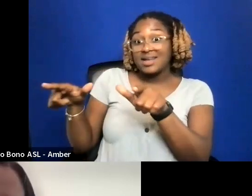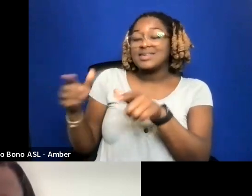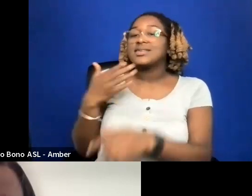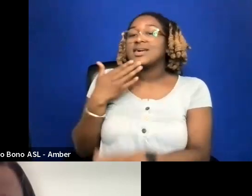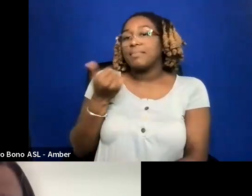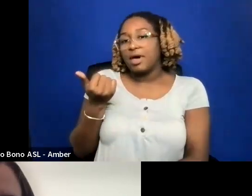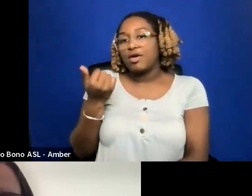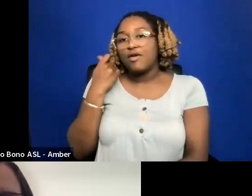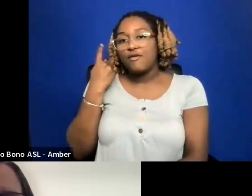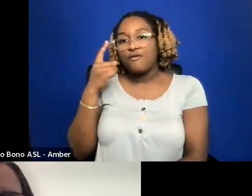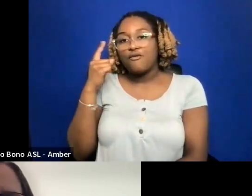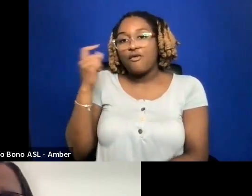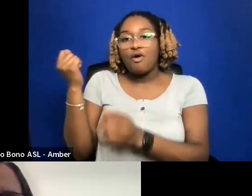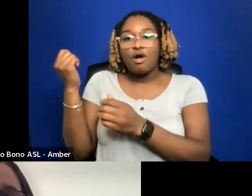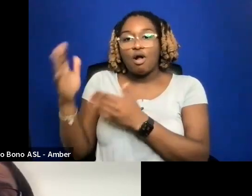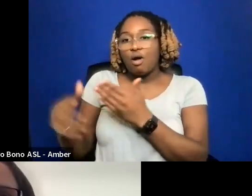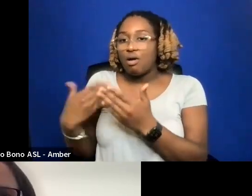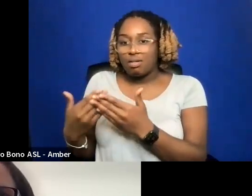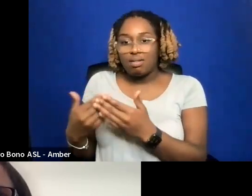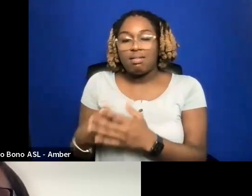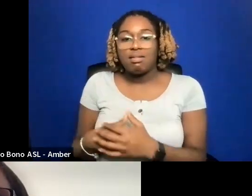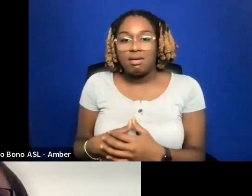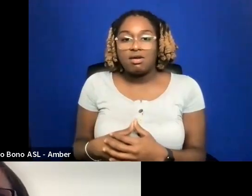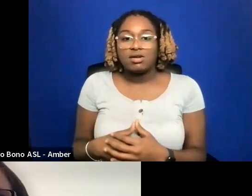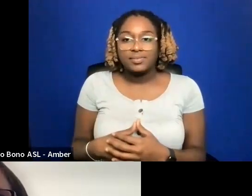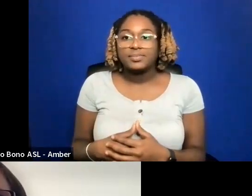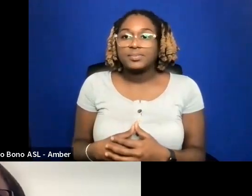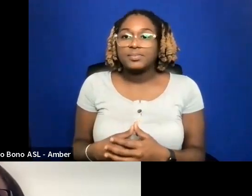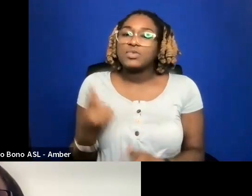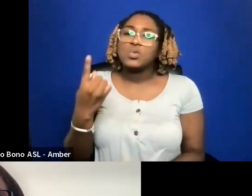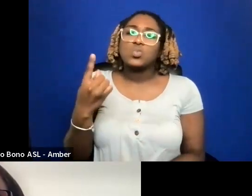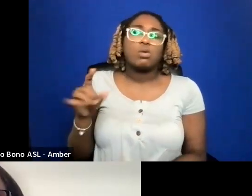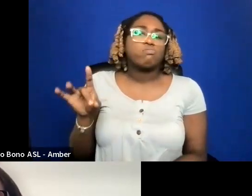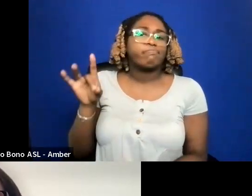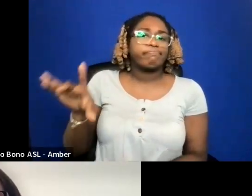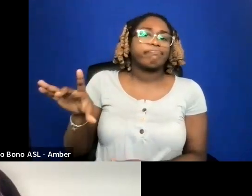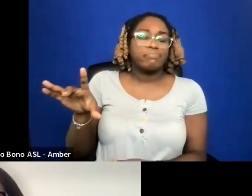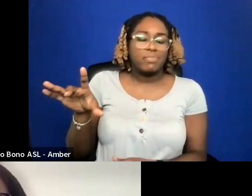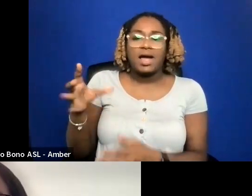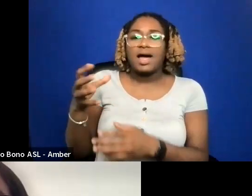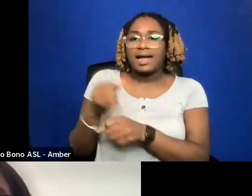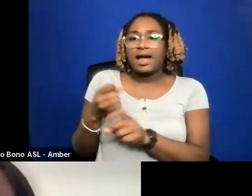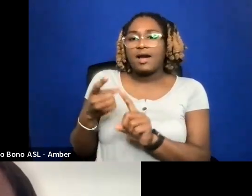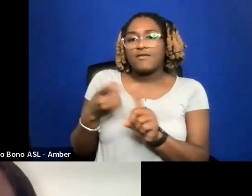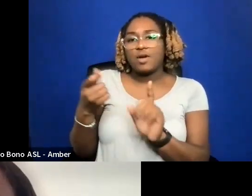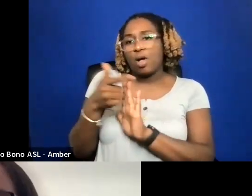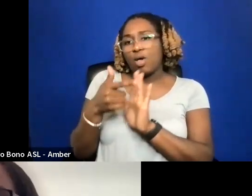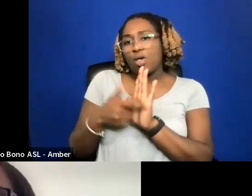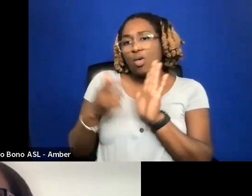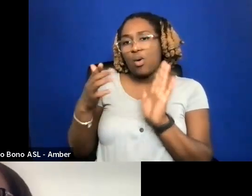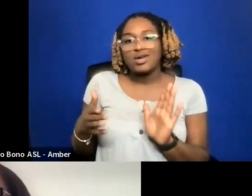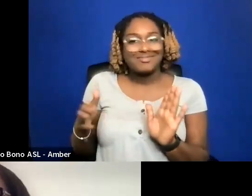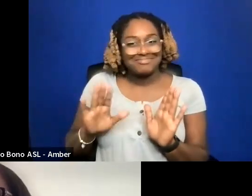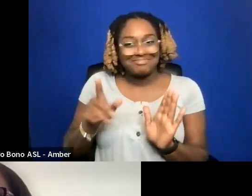THERE IS ONE TIDBIT A LAWYER GAVE ME ALTHOUGH THEY WOULD NOT LET ME QUOTE THEM. THEY WERE SAYING